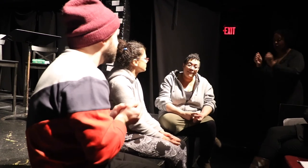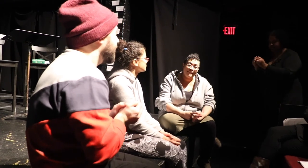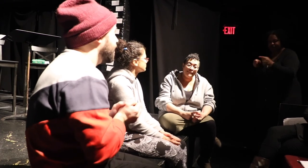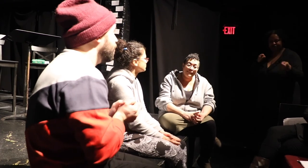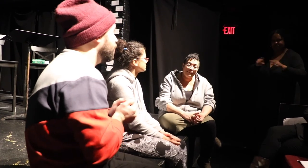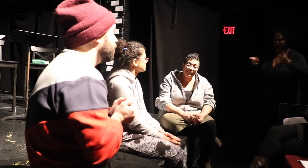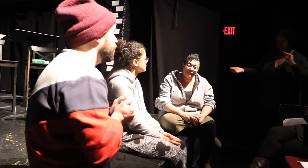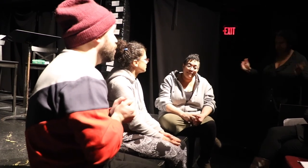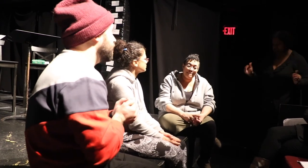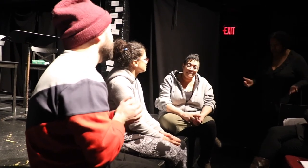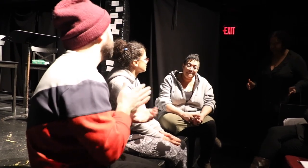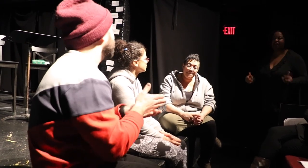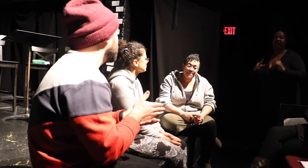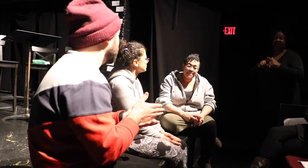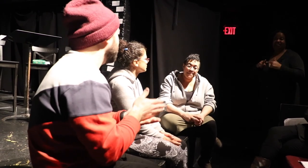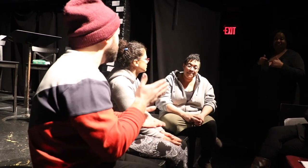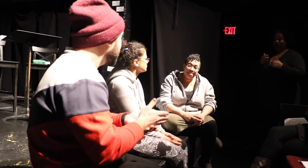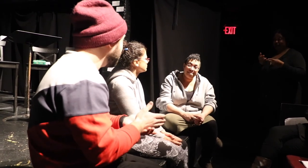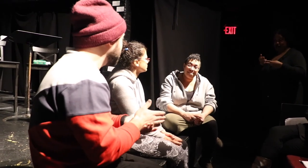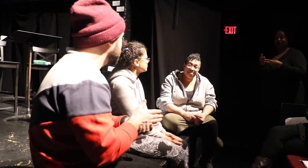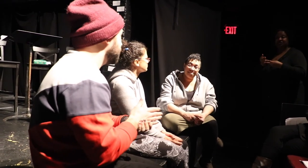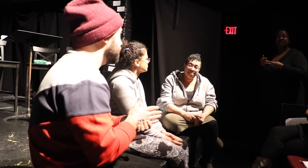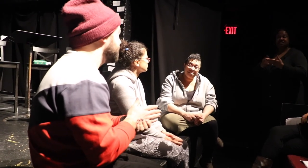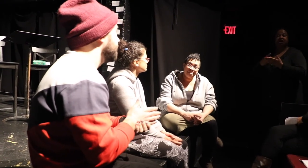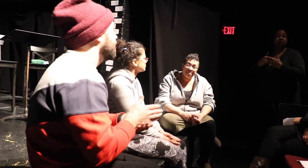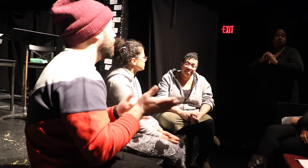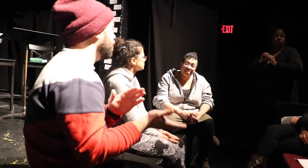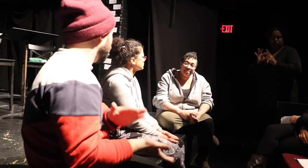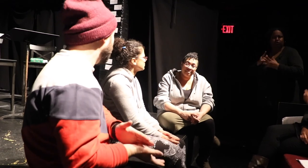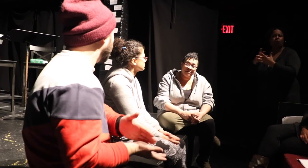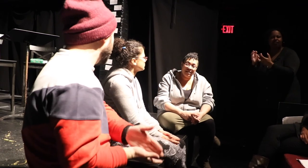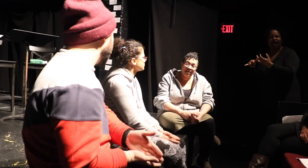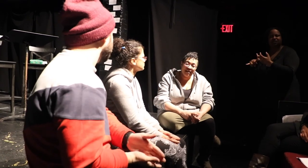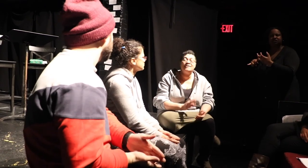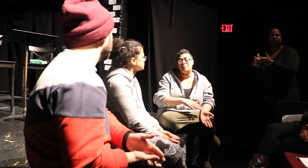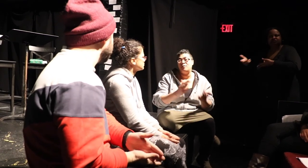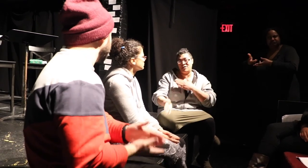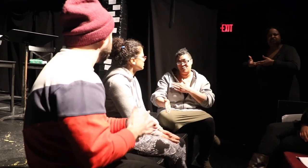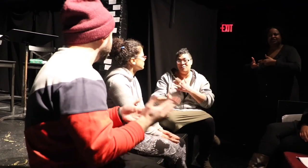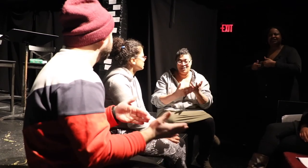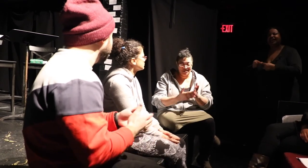And how you want to be intentional about not having Interpreters or having- Except when we do.